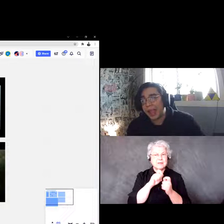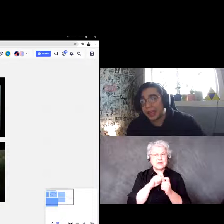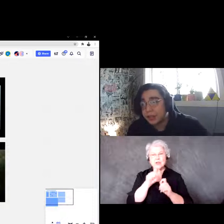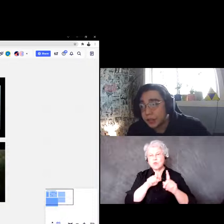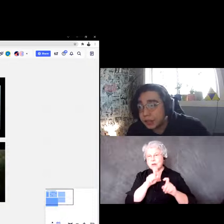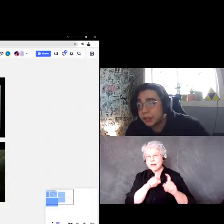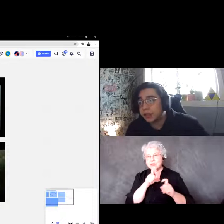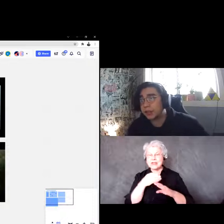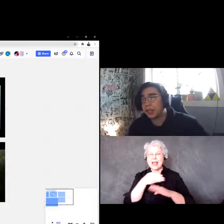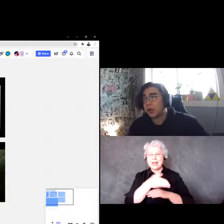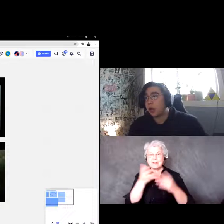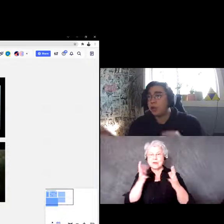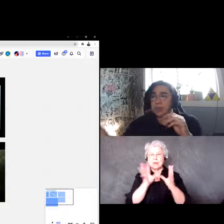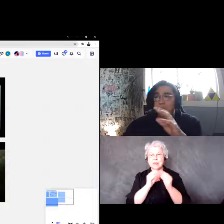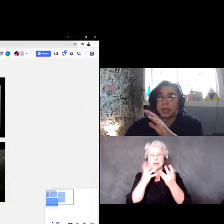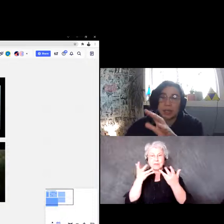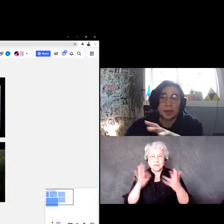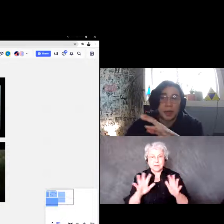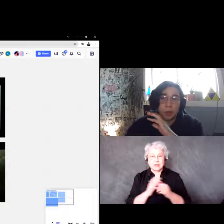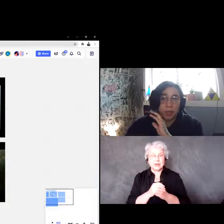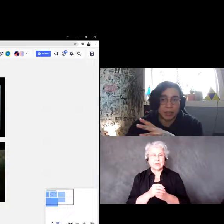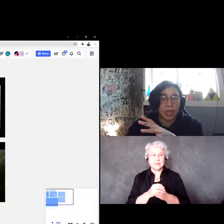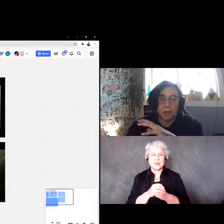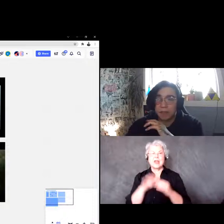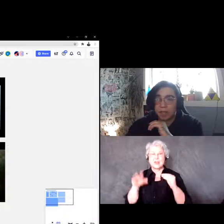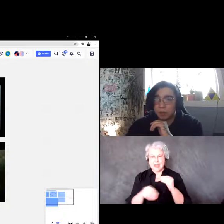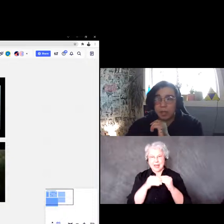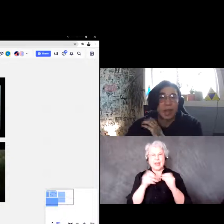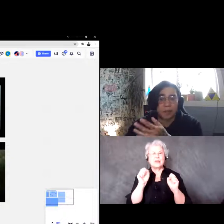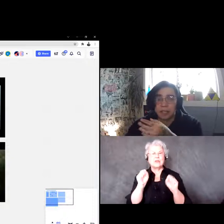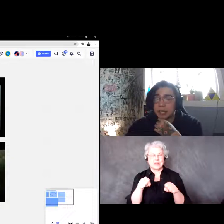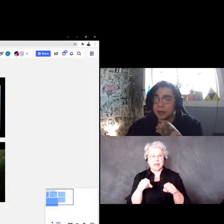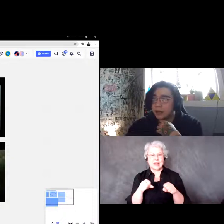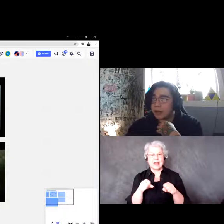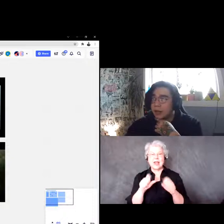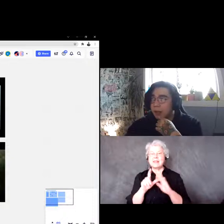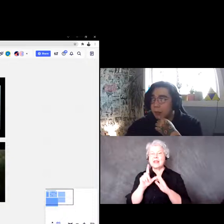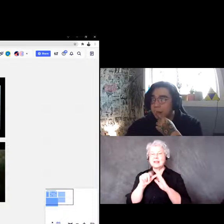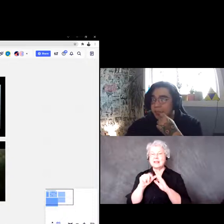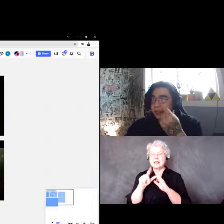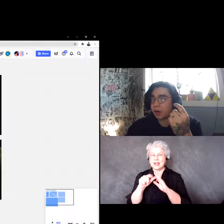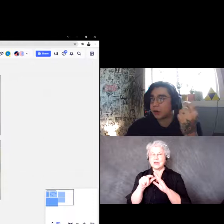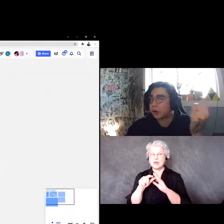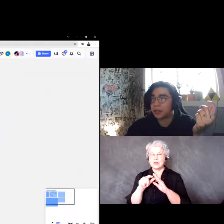answered you can always put it in and always have that input after the session, because there are